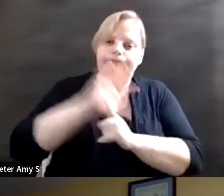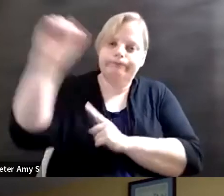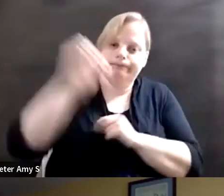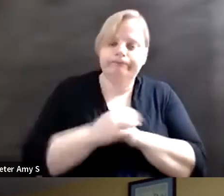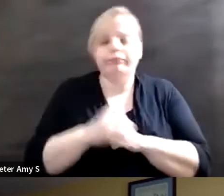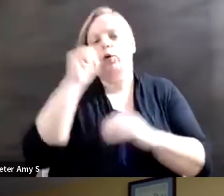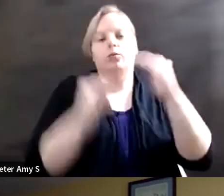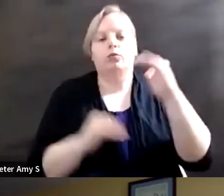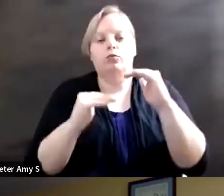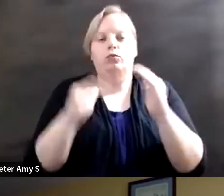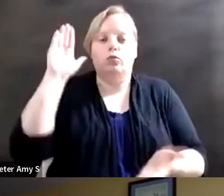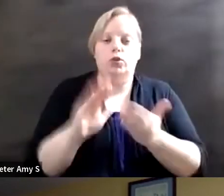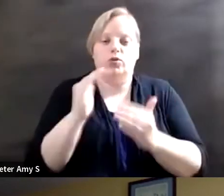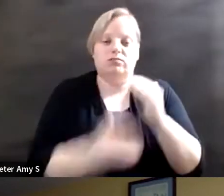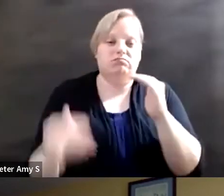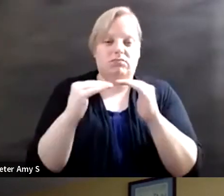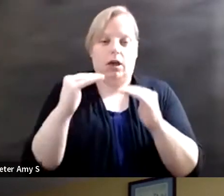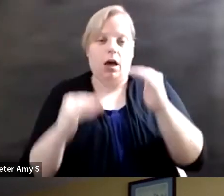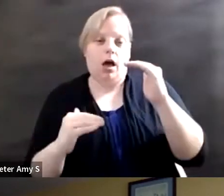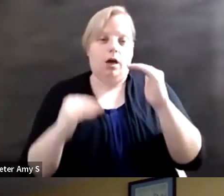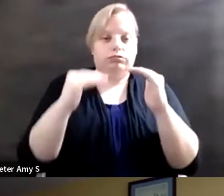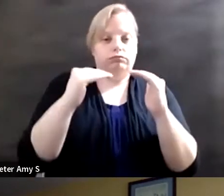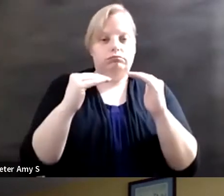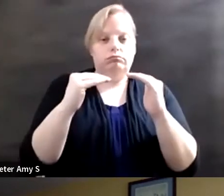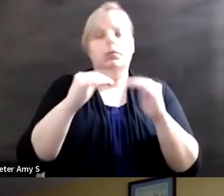and no poverty. And our chapters across the country do work in their communities